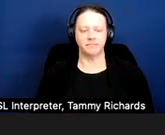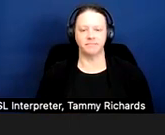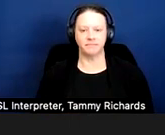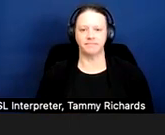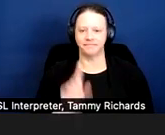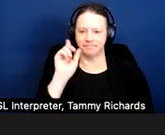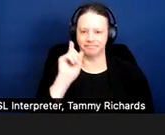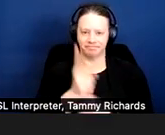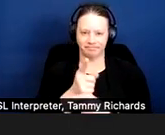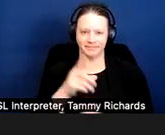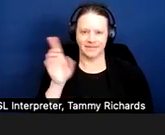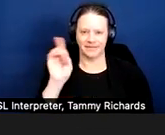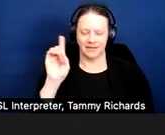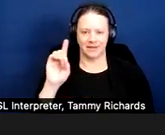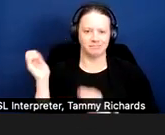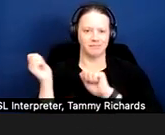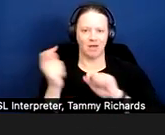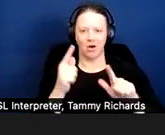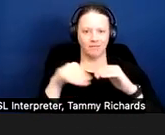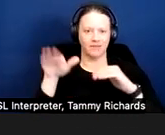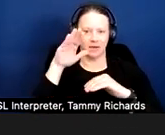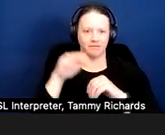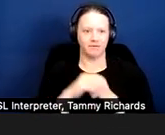The answer is D, all of the above.